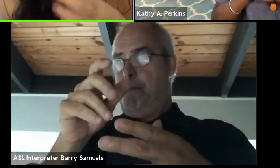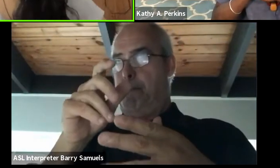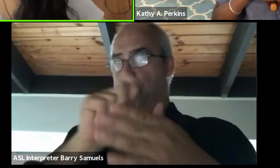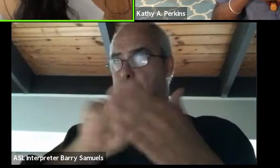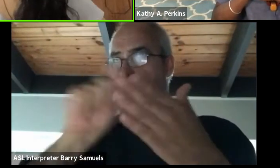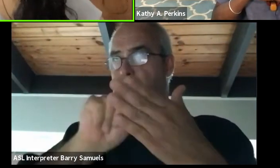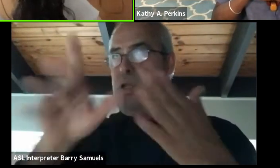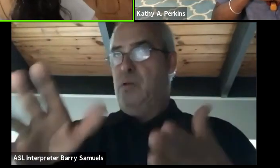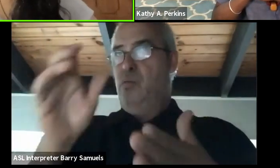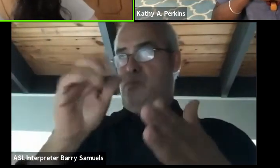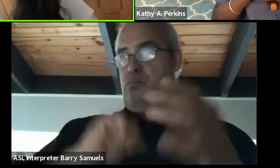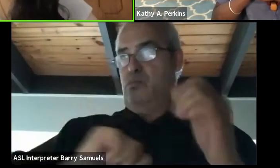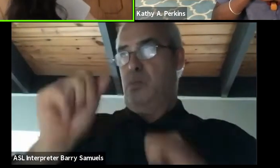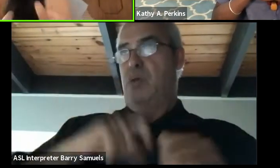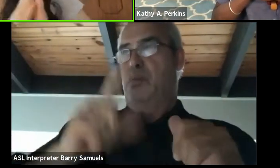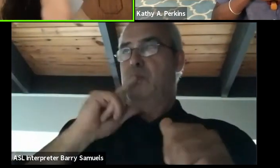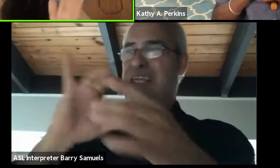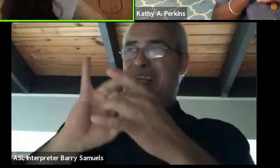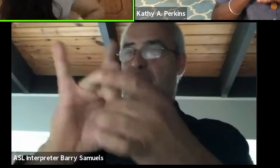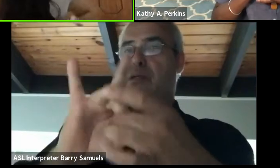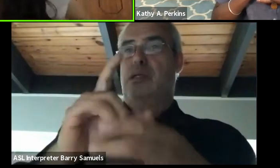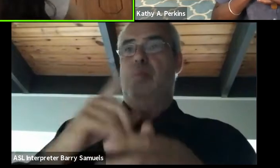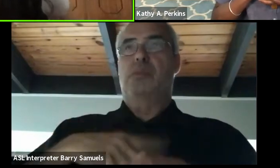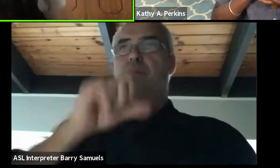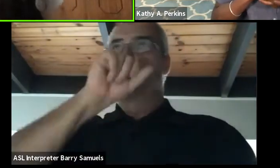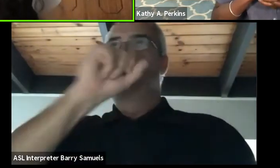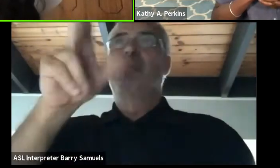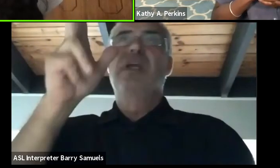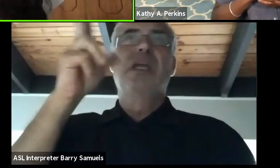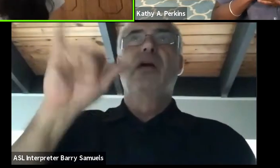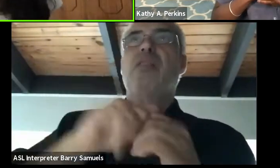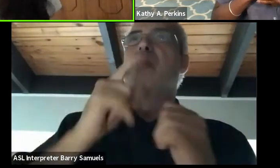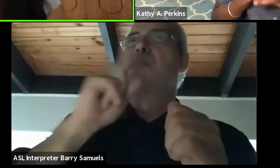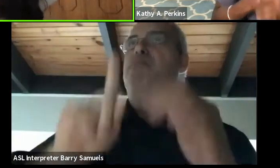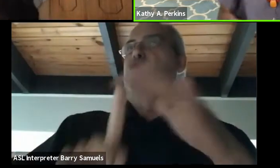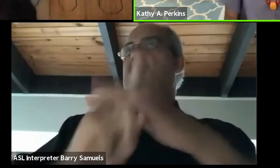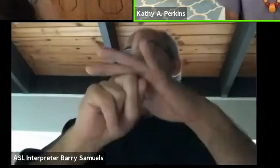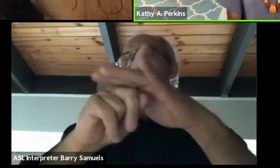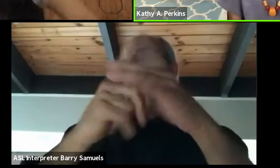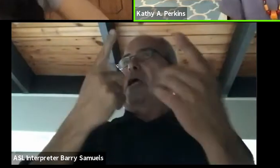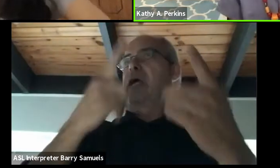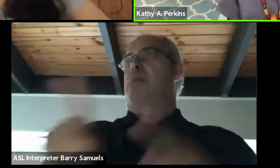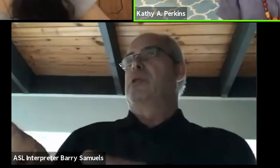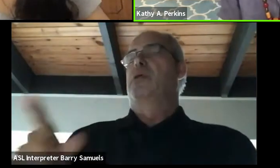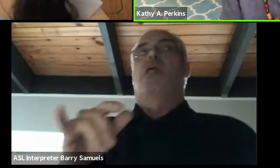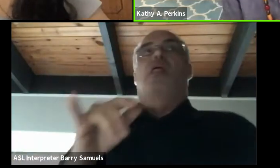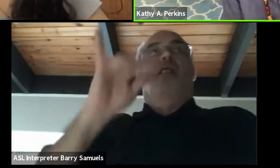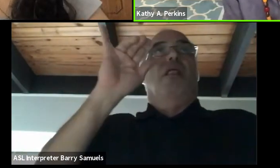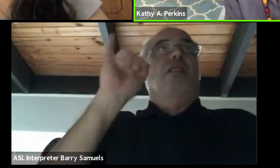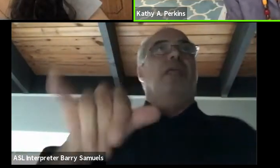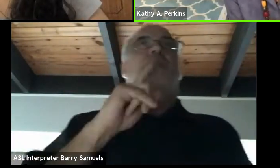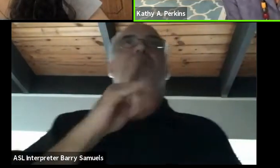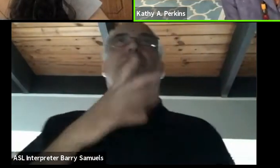is one that you collected. So, I'd love to hear how that came about as well. Okay. That one took about, wait,